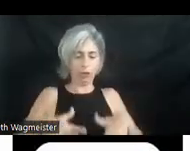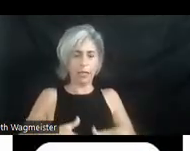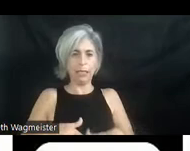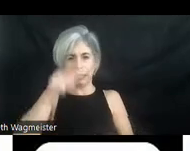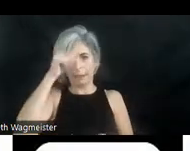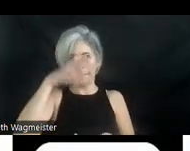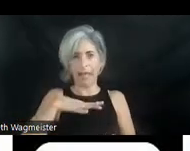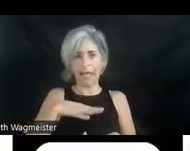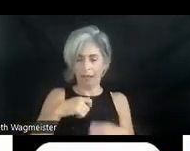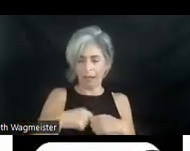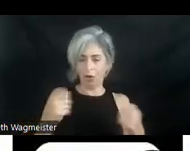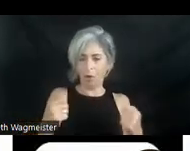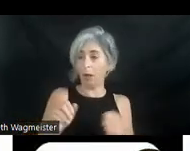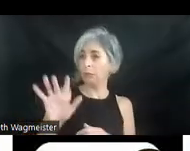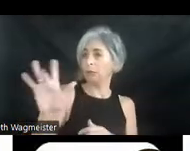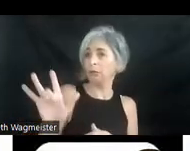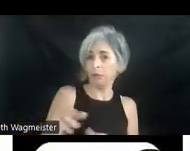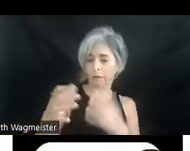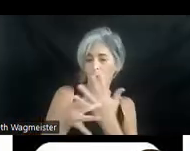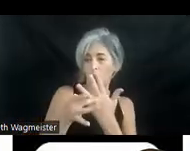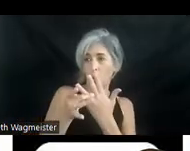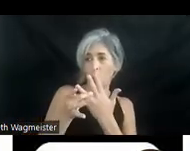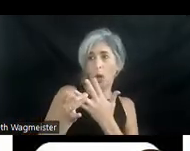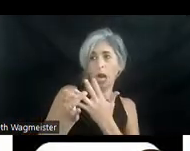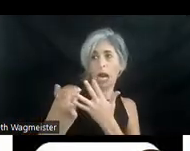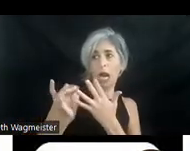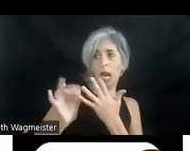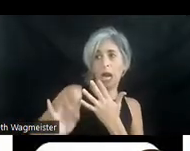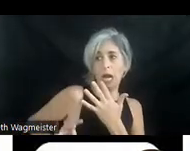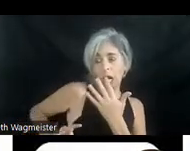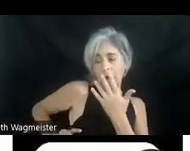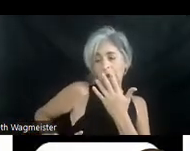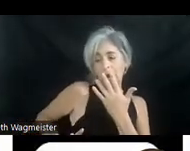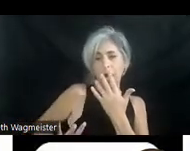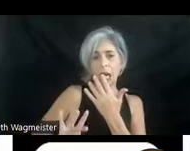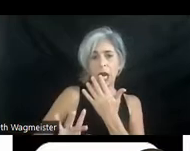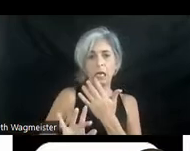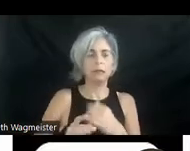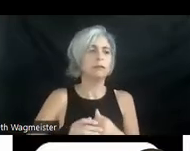zipper open and reaches for his wedding ring. Now a toddler peeks into Stevie's studio. The toddler climbs